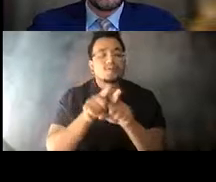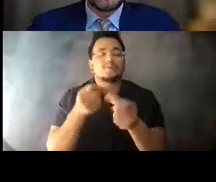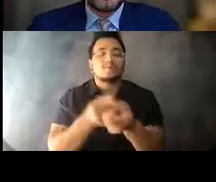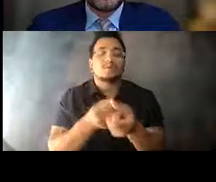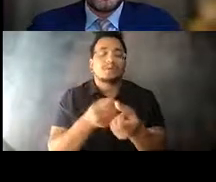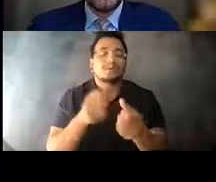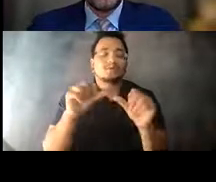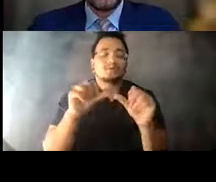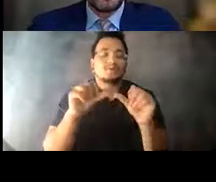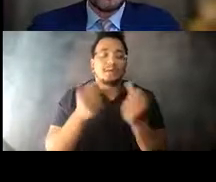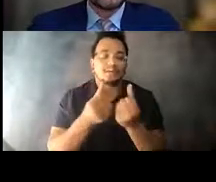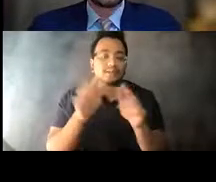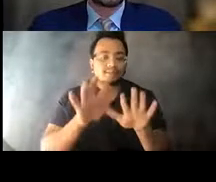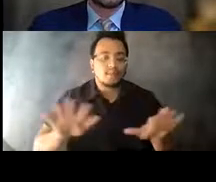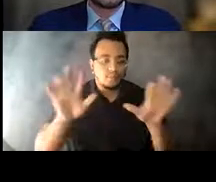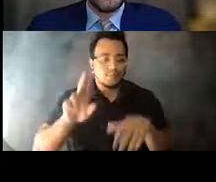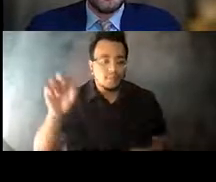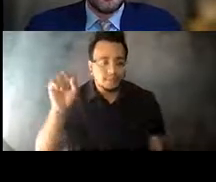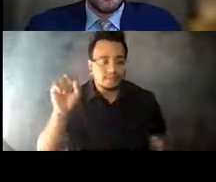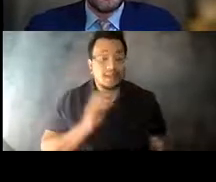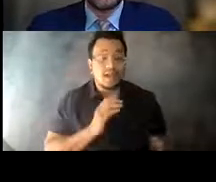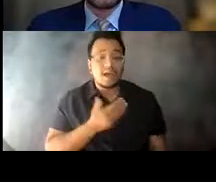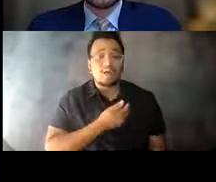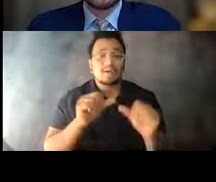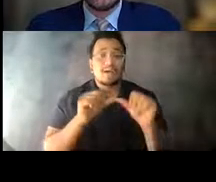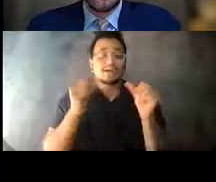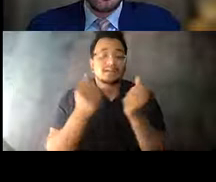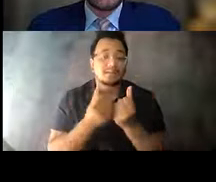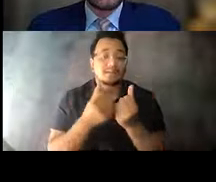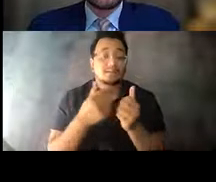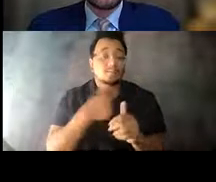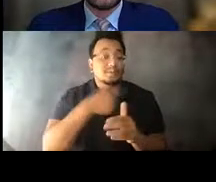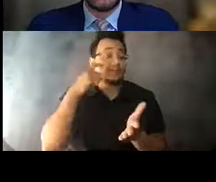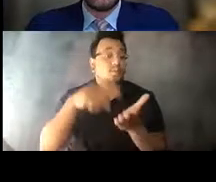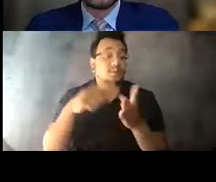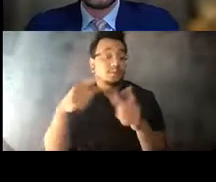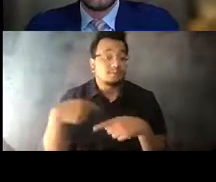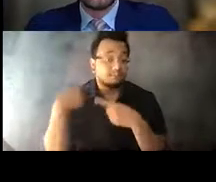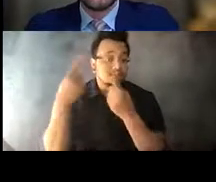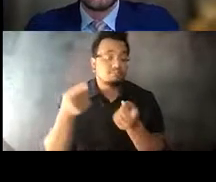14:31:47 At our agencies, as we've seen and I've seen some -- we've seen some great examples